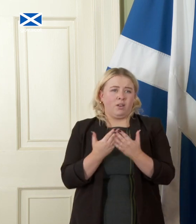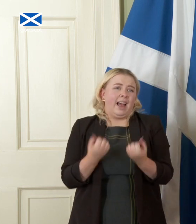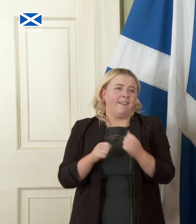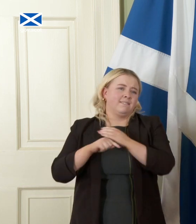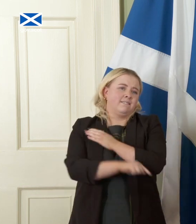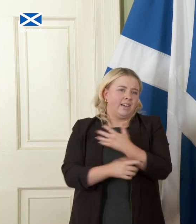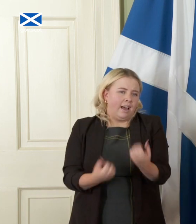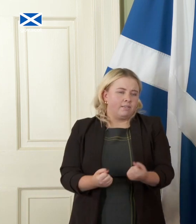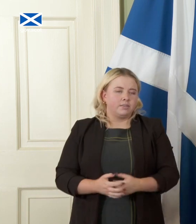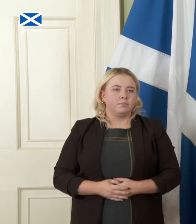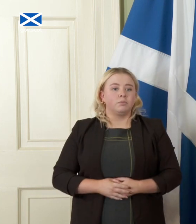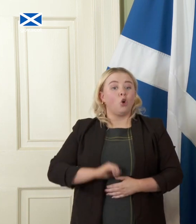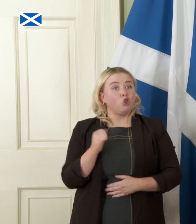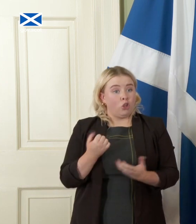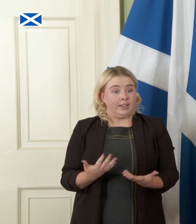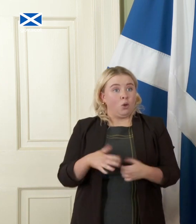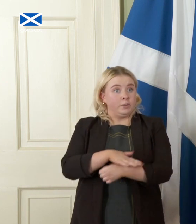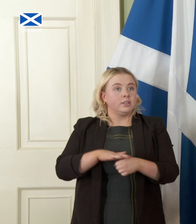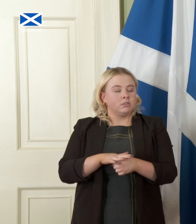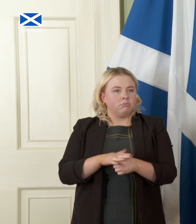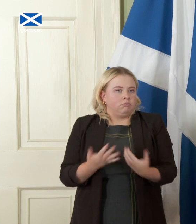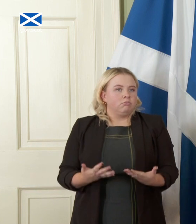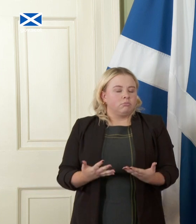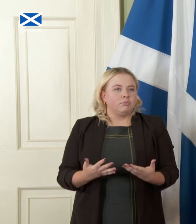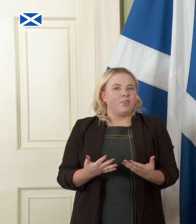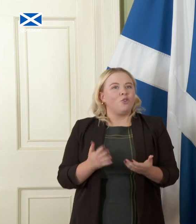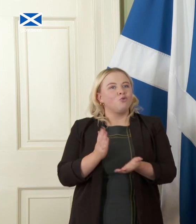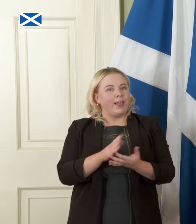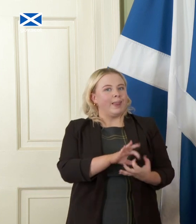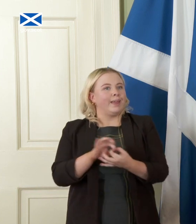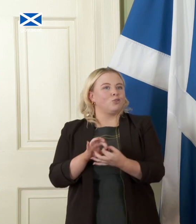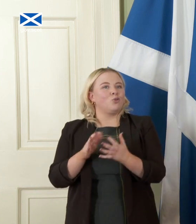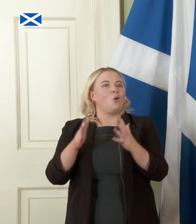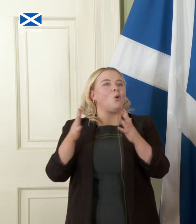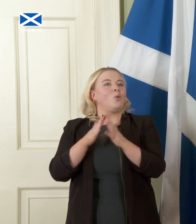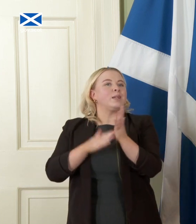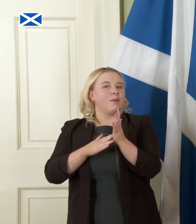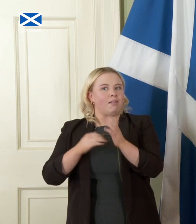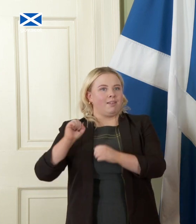and Scotland's current position and of course is a reflection of Westminster governance not a